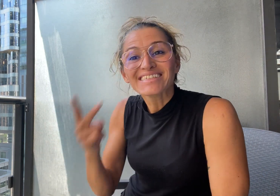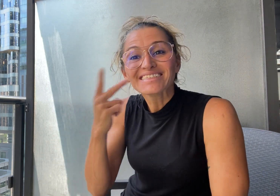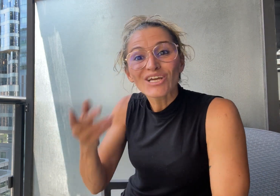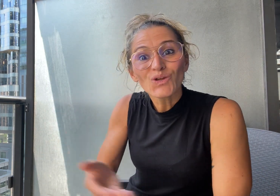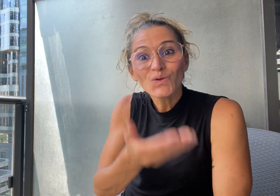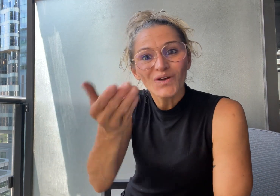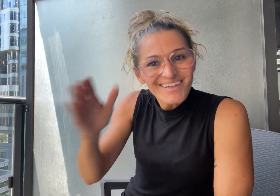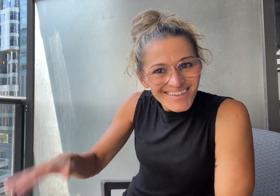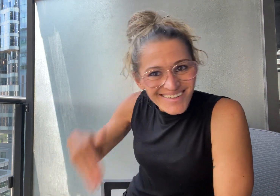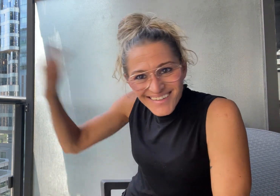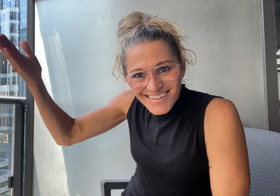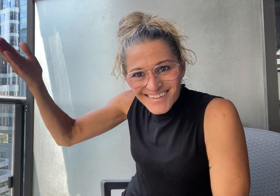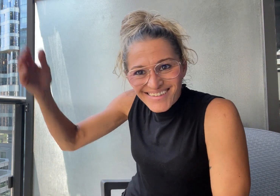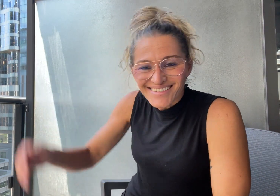See you next time!